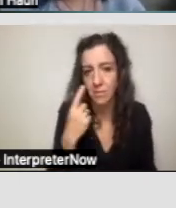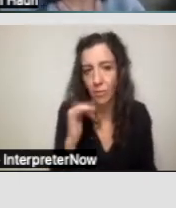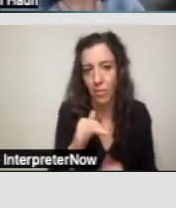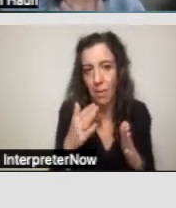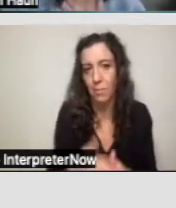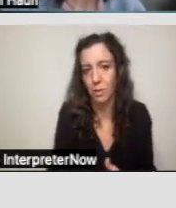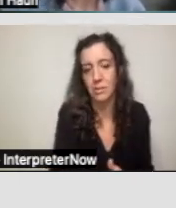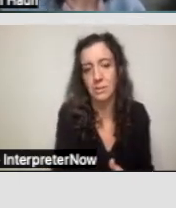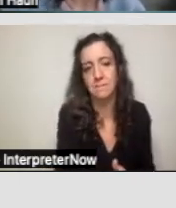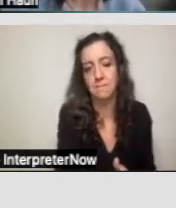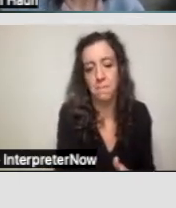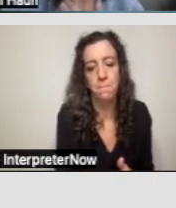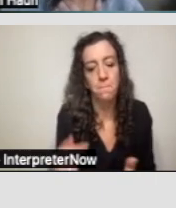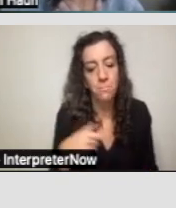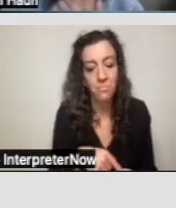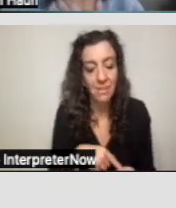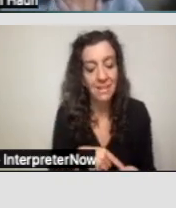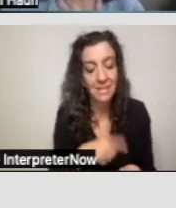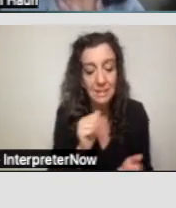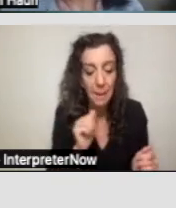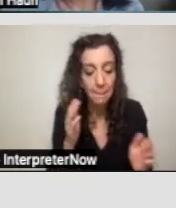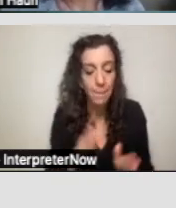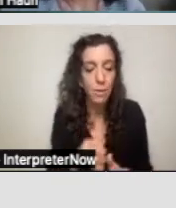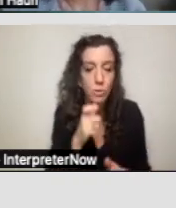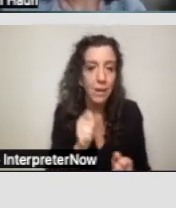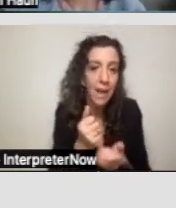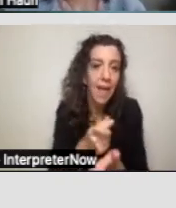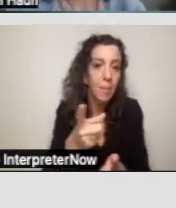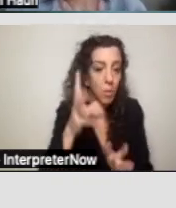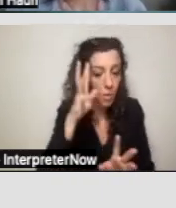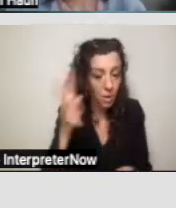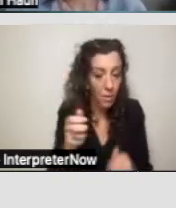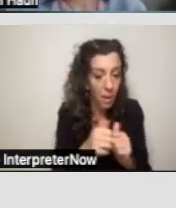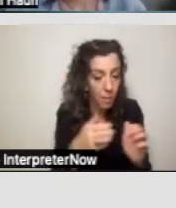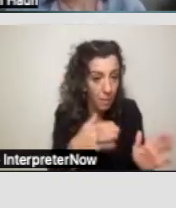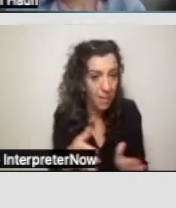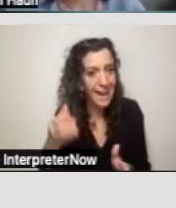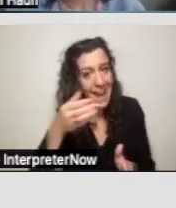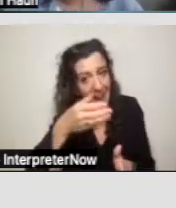So this is somebody that can help not just come up with a plan, but help your client